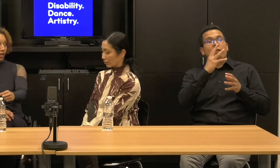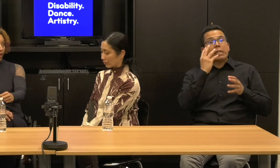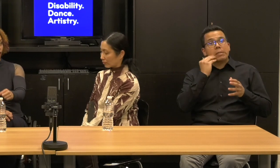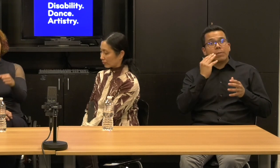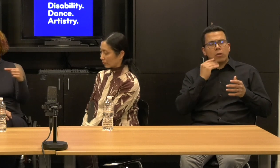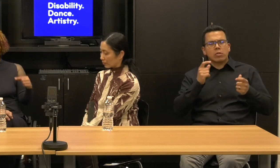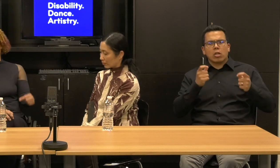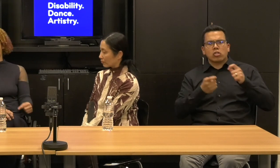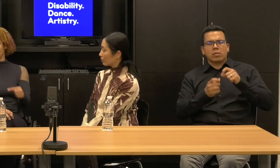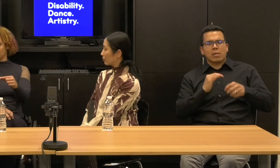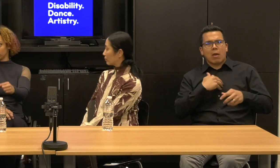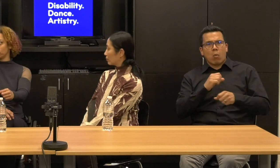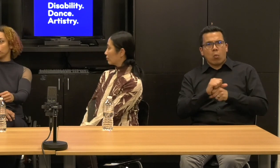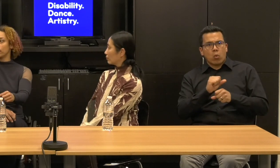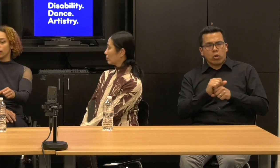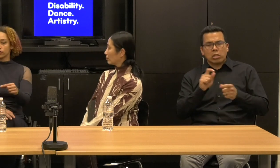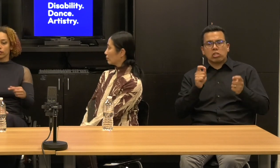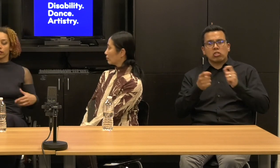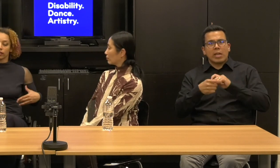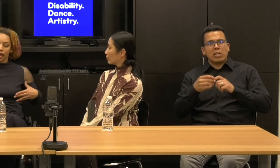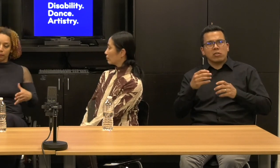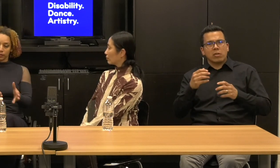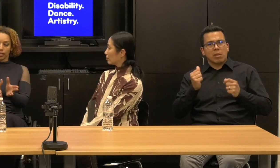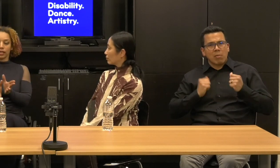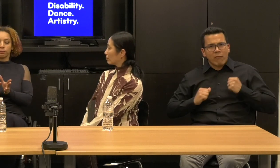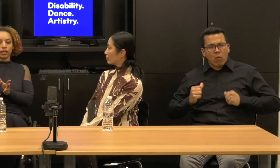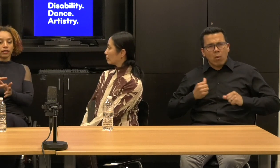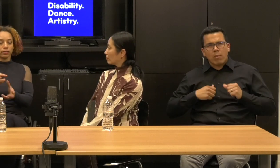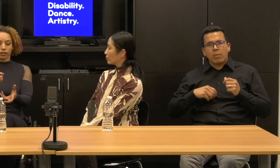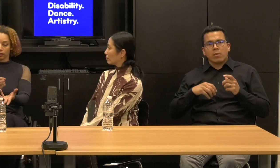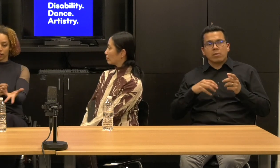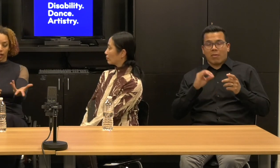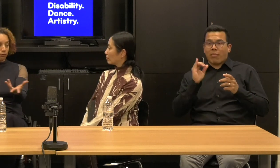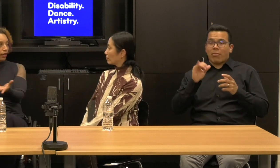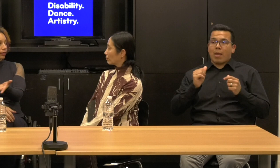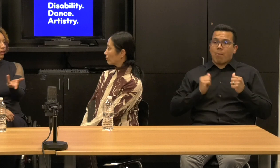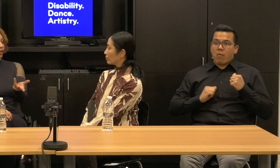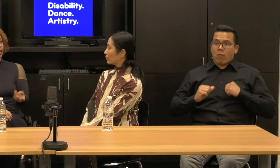did together and then change the art form so that, that particular piece that I made